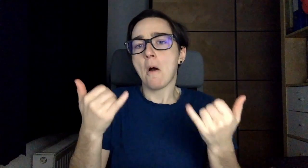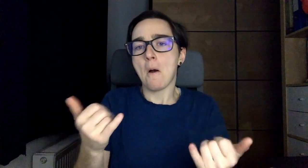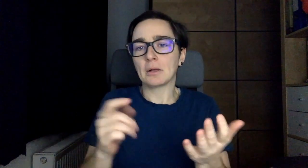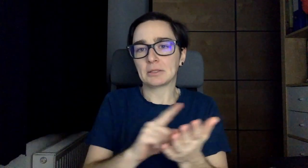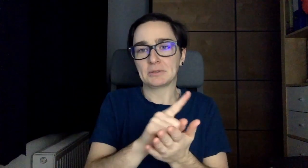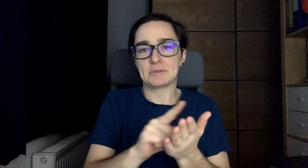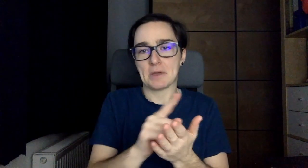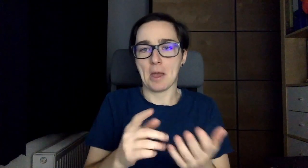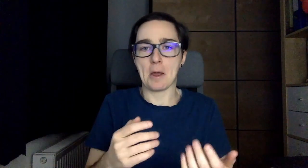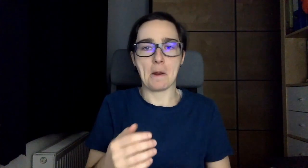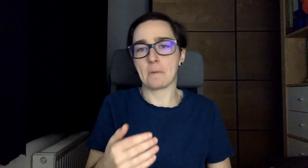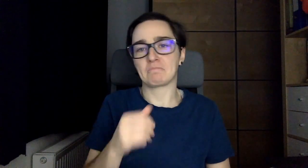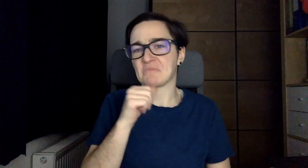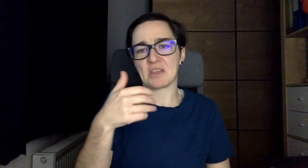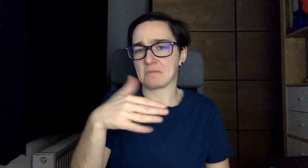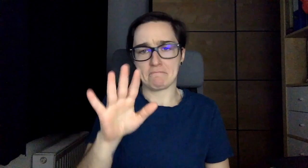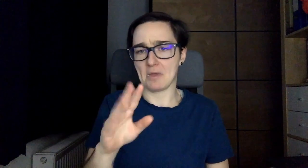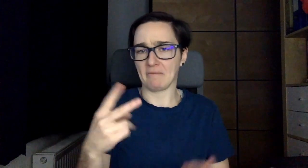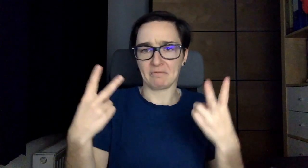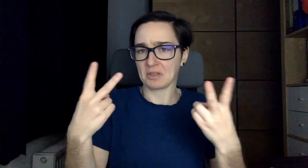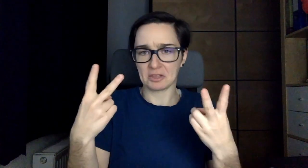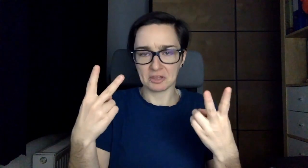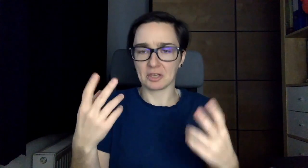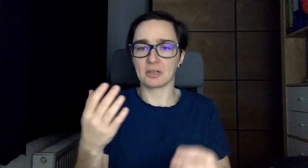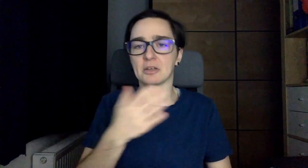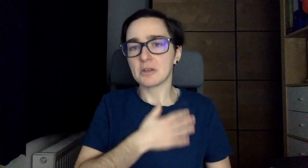Now music isn´t as important as it was when I was younger.